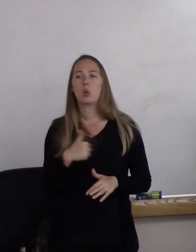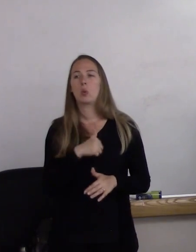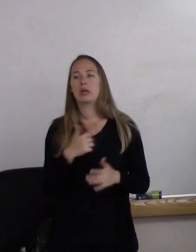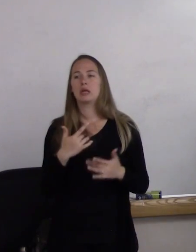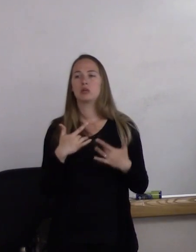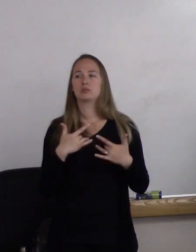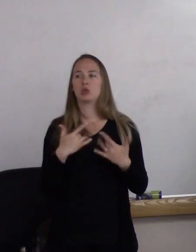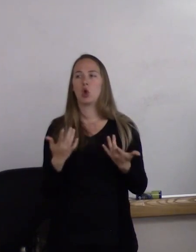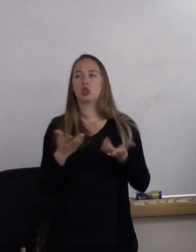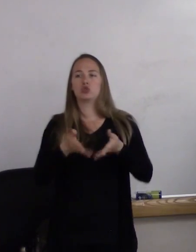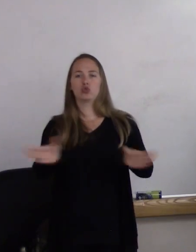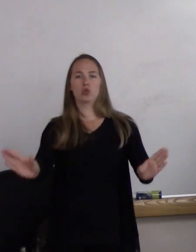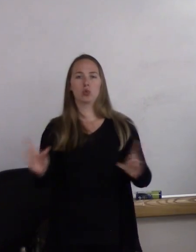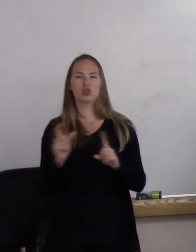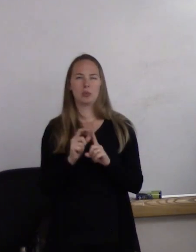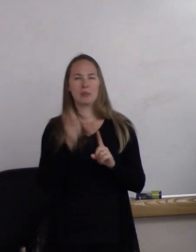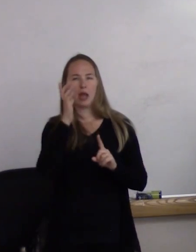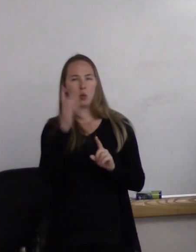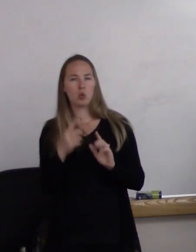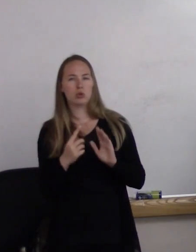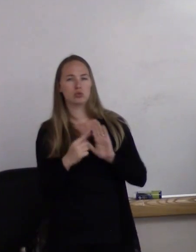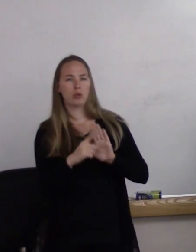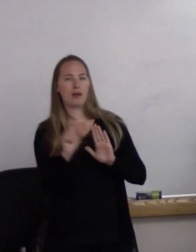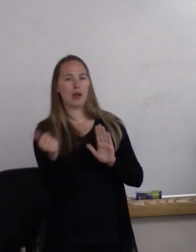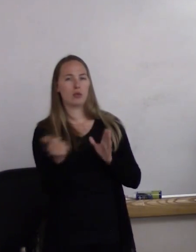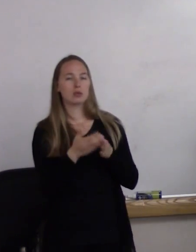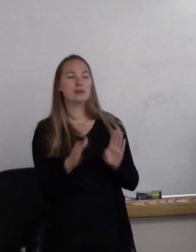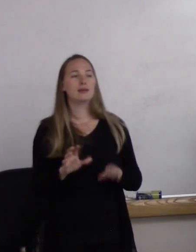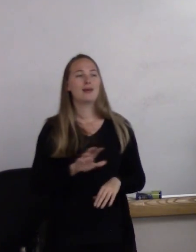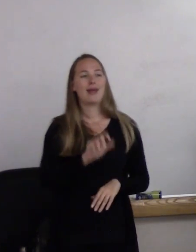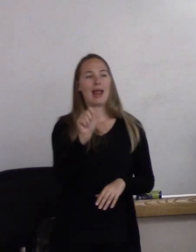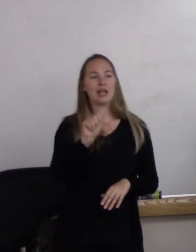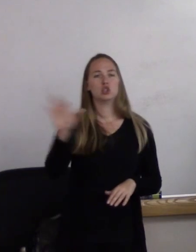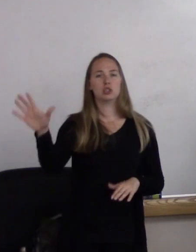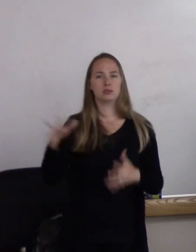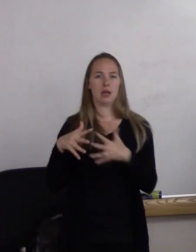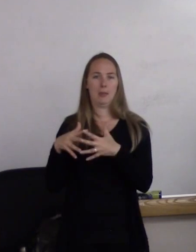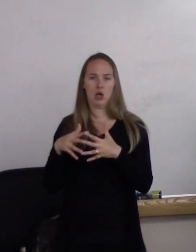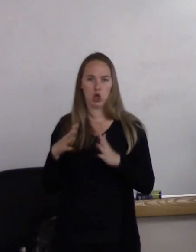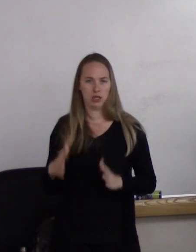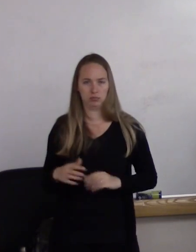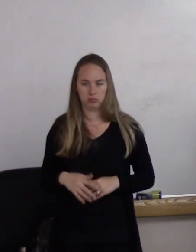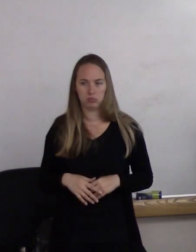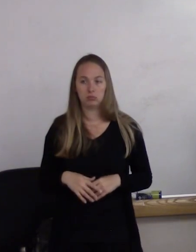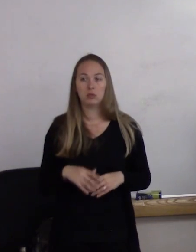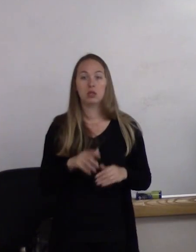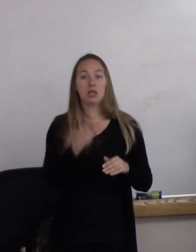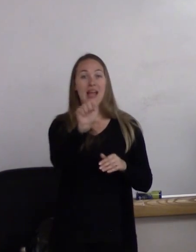and I'll give you another example of an umbrella term. Asian-American. "Asian-American" is an umbrella term.